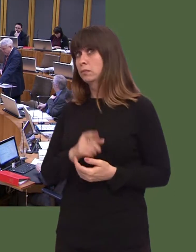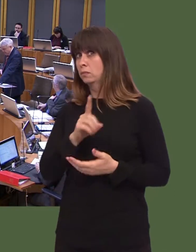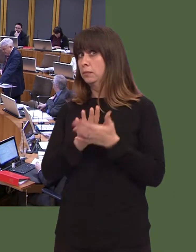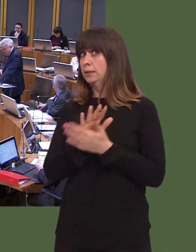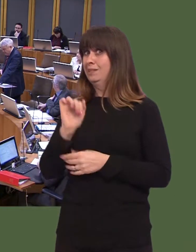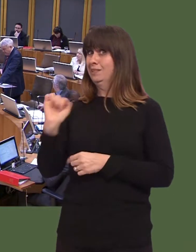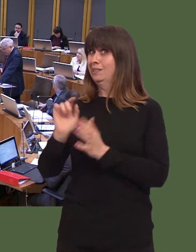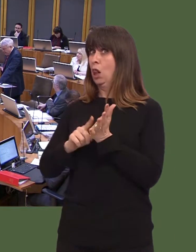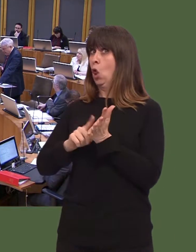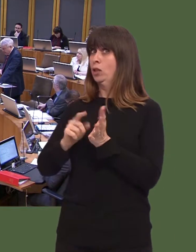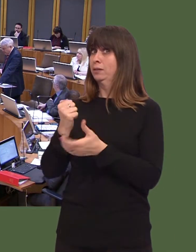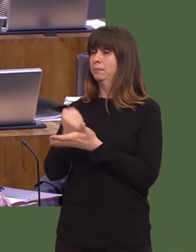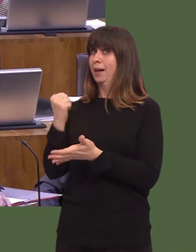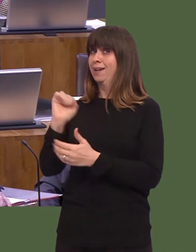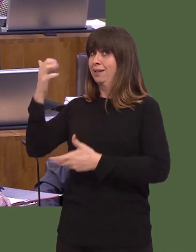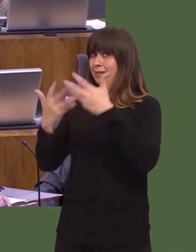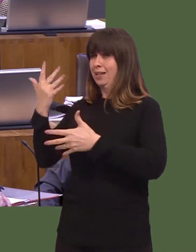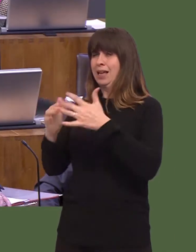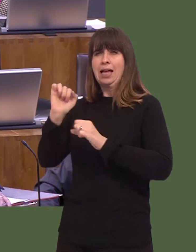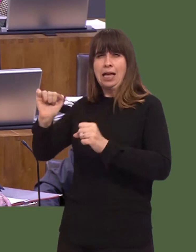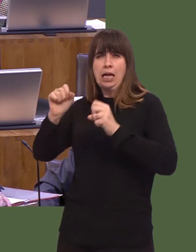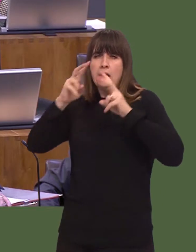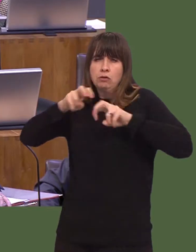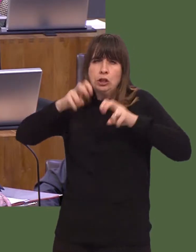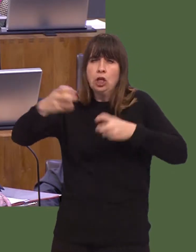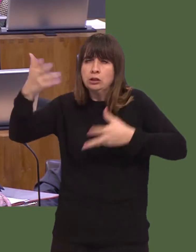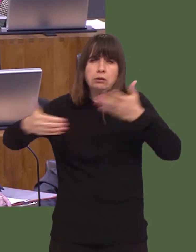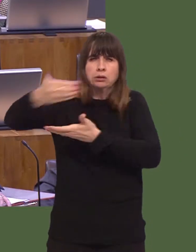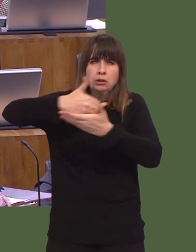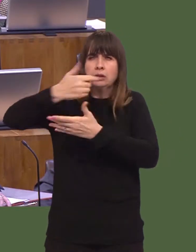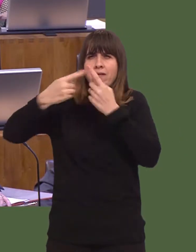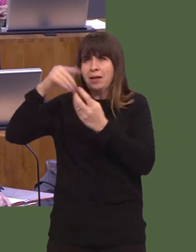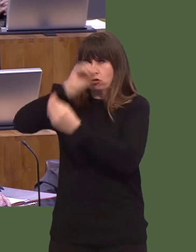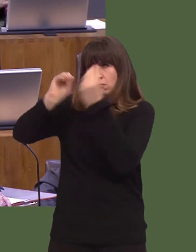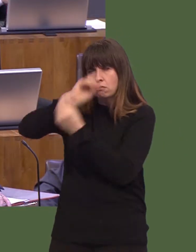We donít know what methodology they used and we donít know exactly what the nature